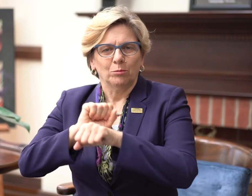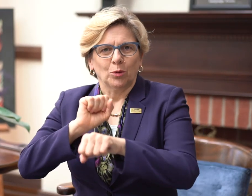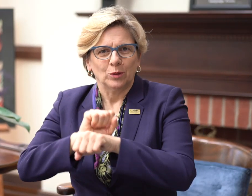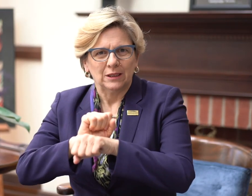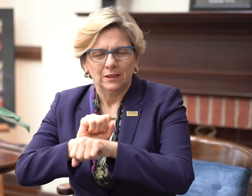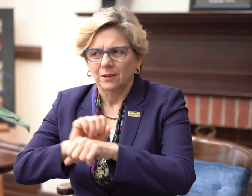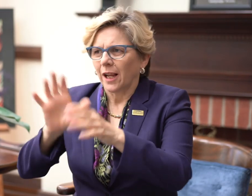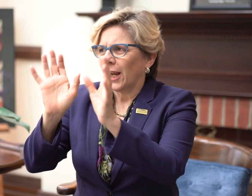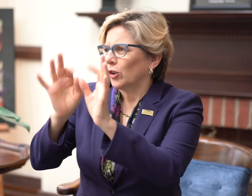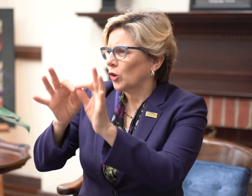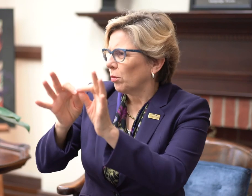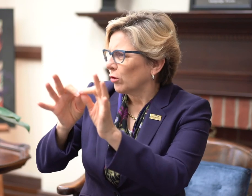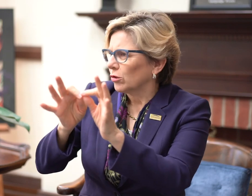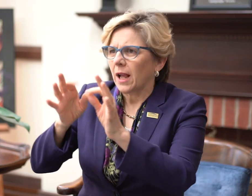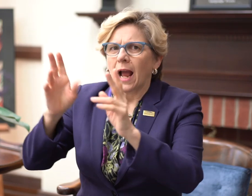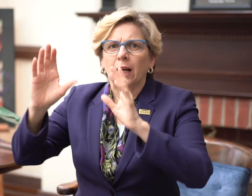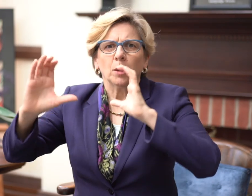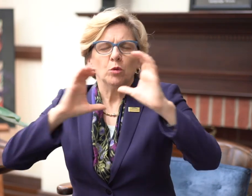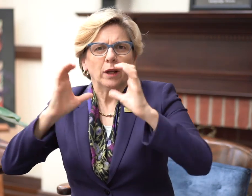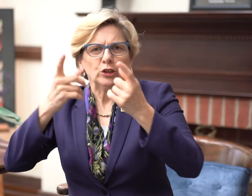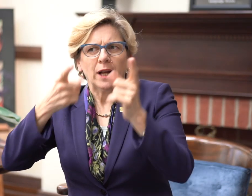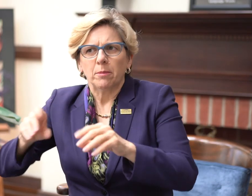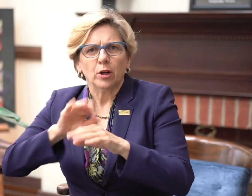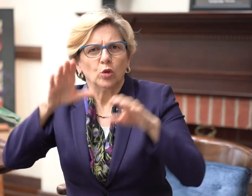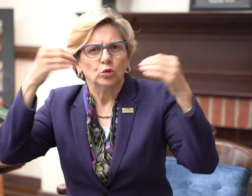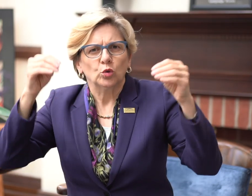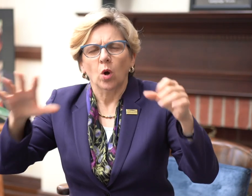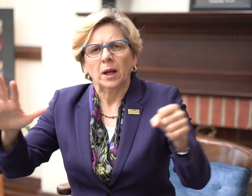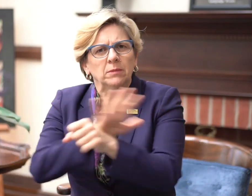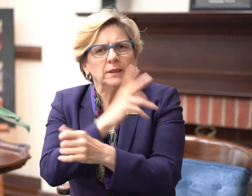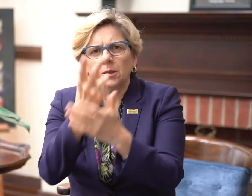employees along with interpreters and the bilingual communication happening